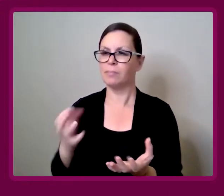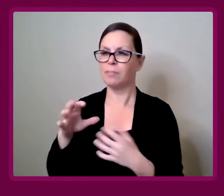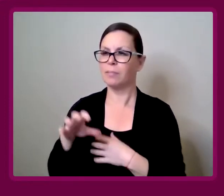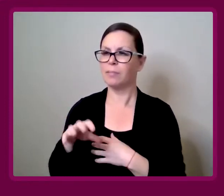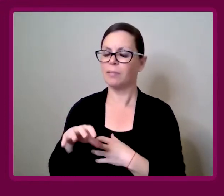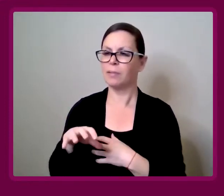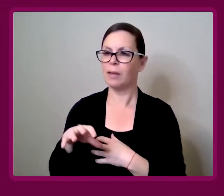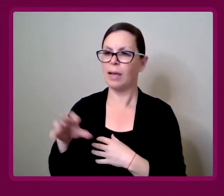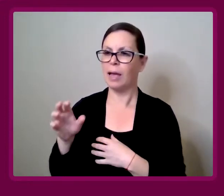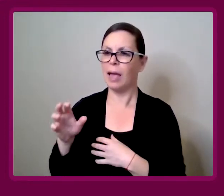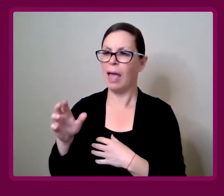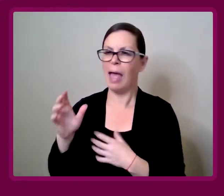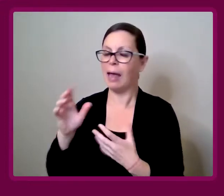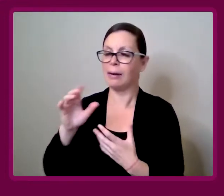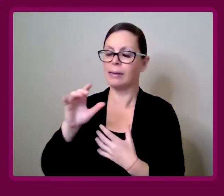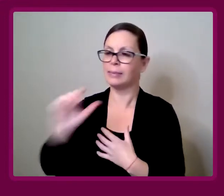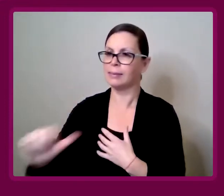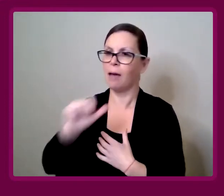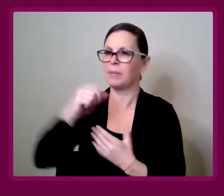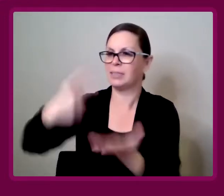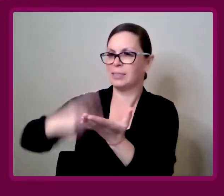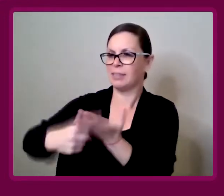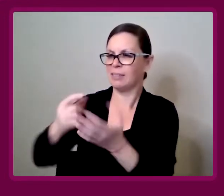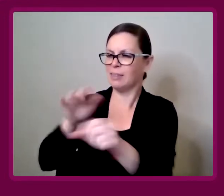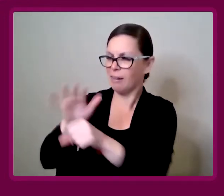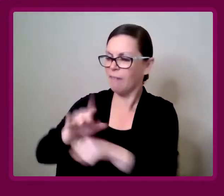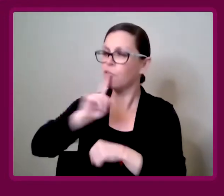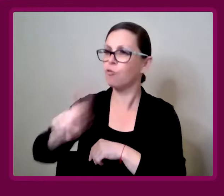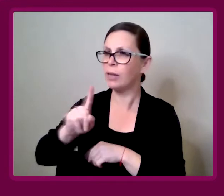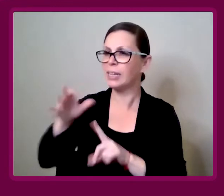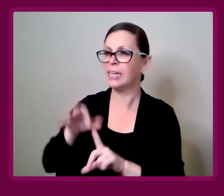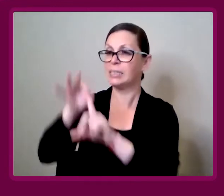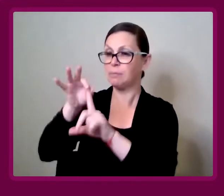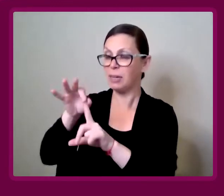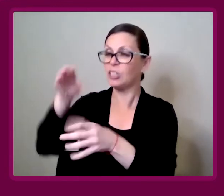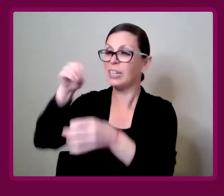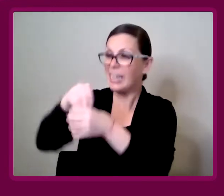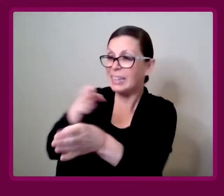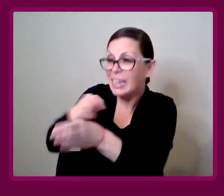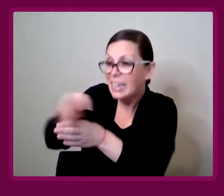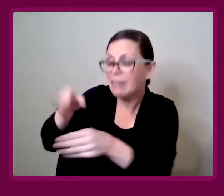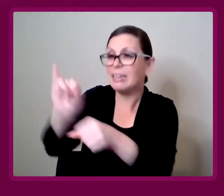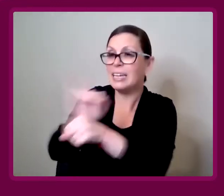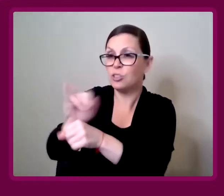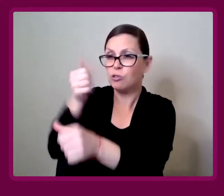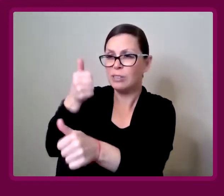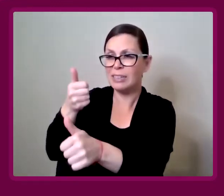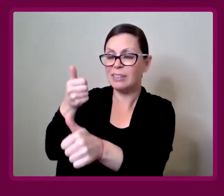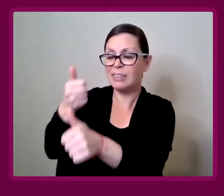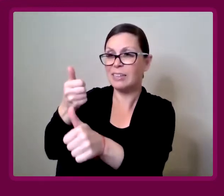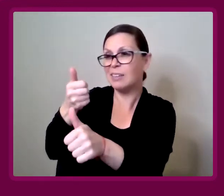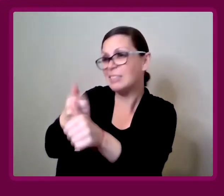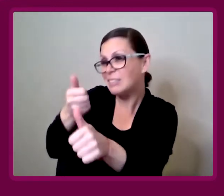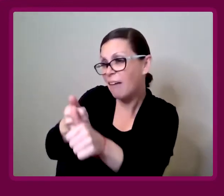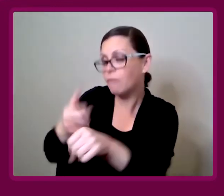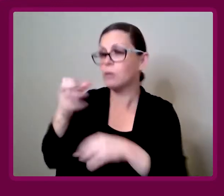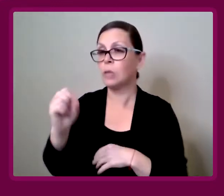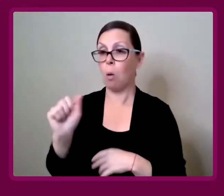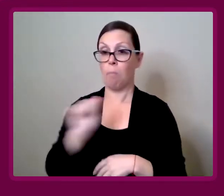It's just not really being talked about enough. Especially within industry professionals. Amy Francis-Smith: Myself, I initially did some research around